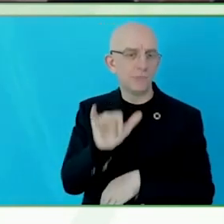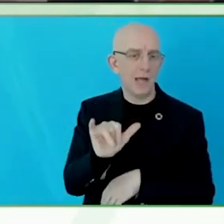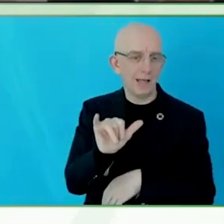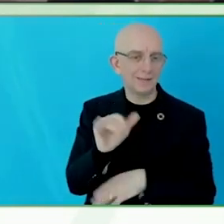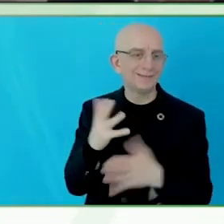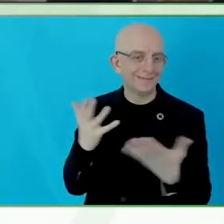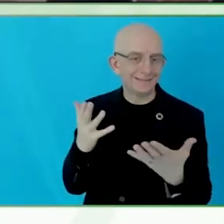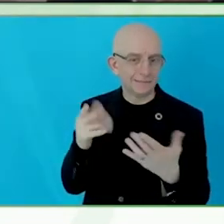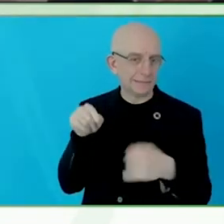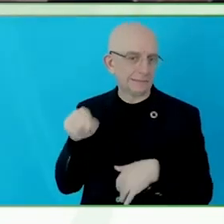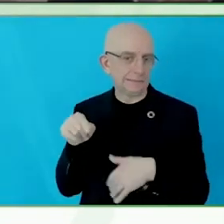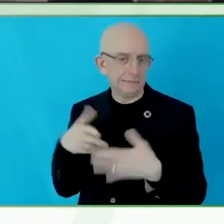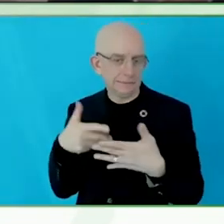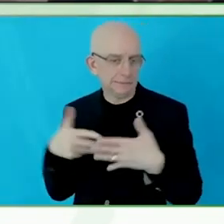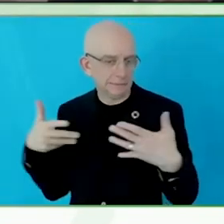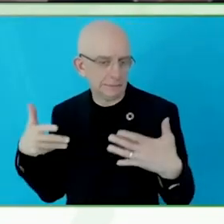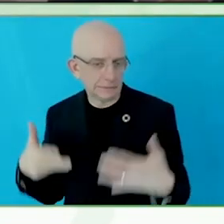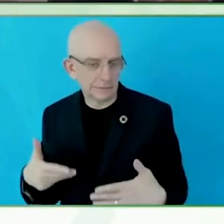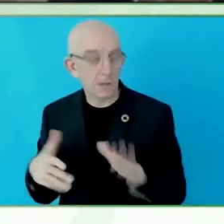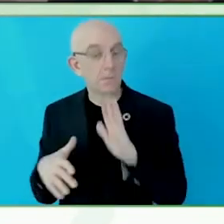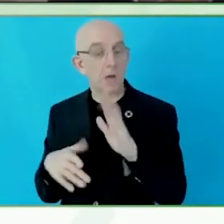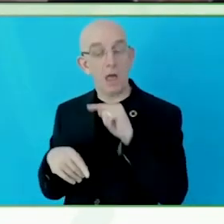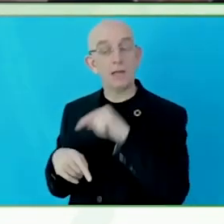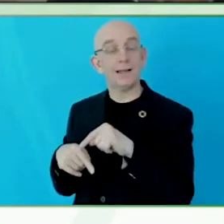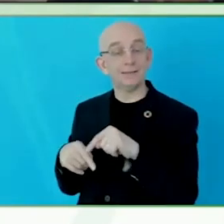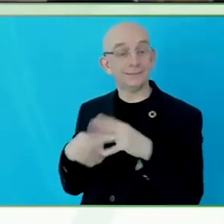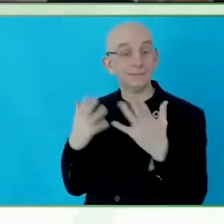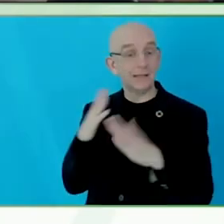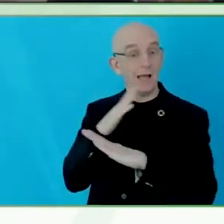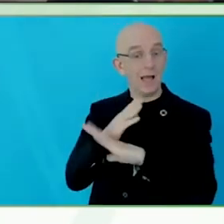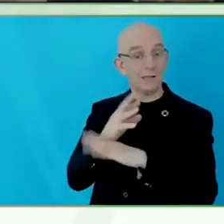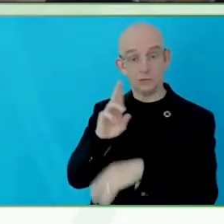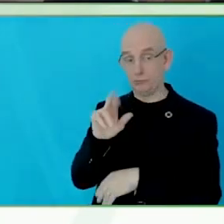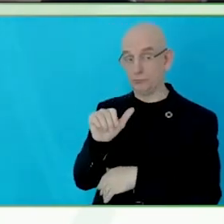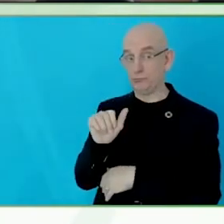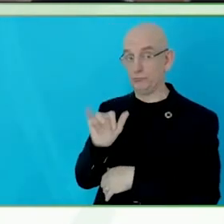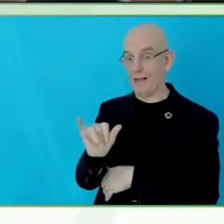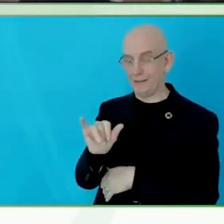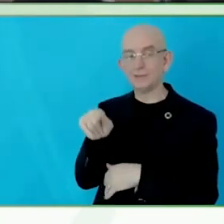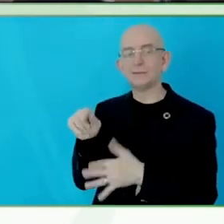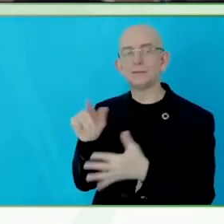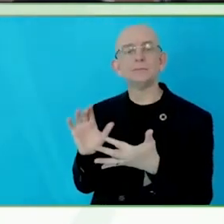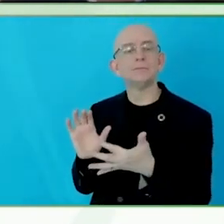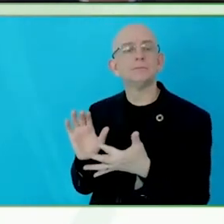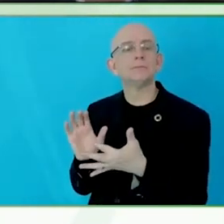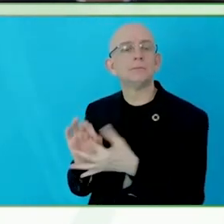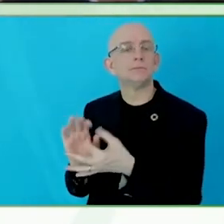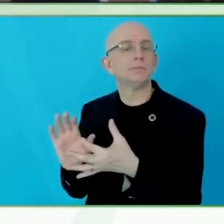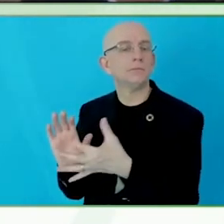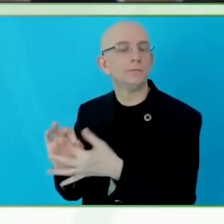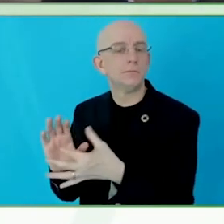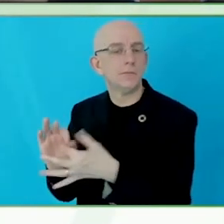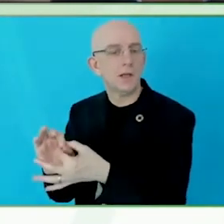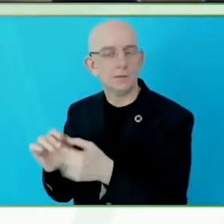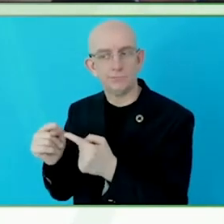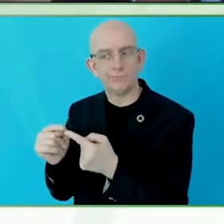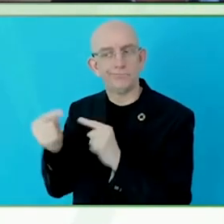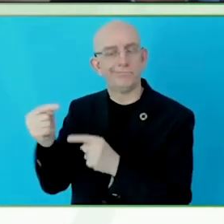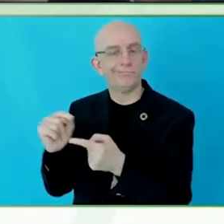You mention sonification has been used in scientific research and outer reach activities how do you see it developing?